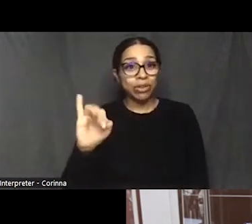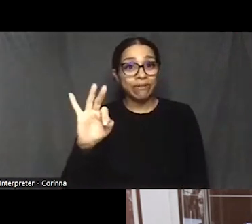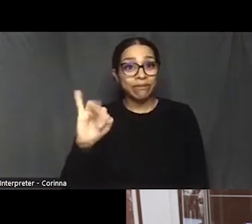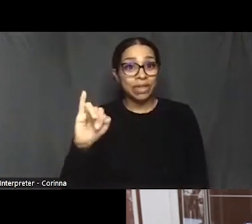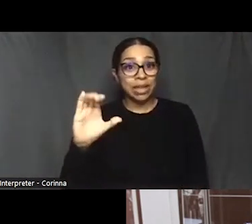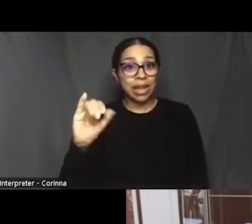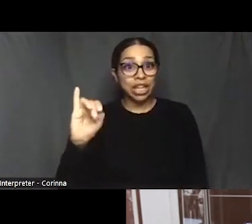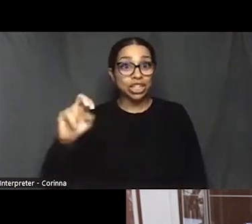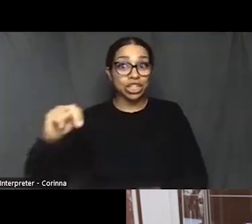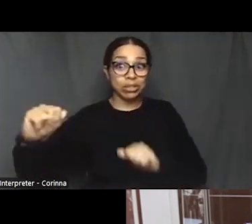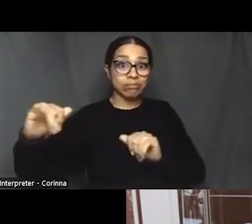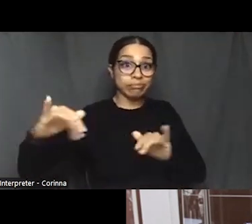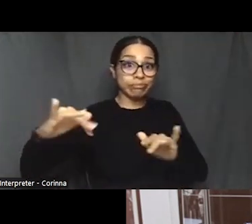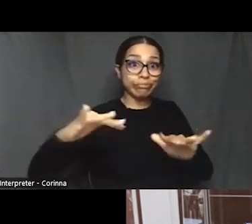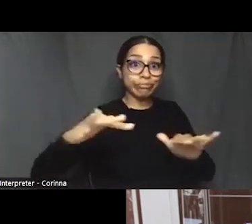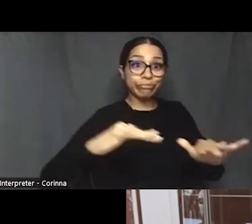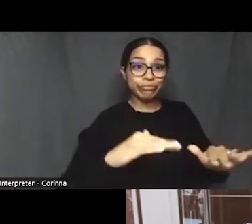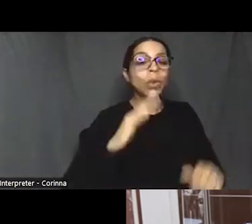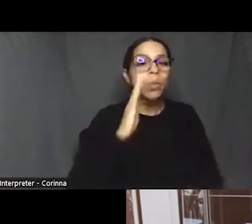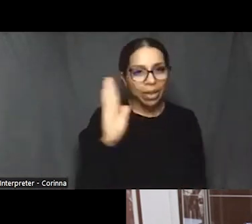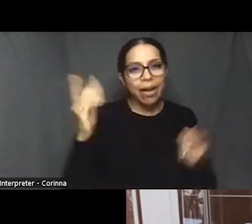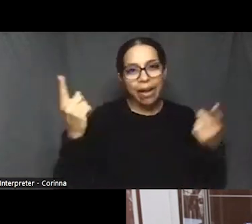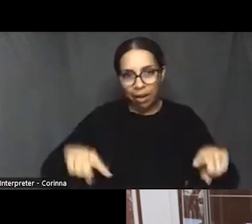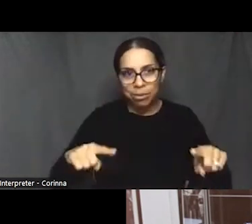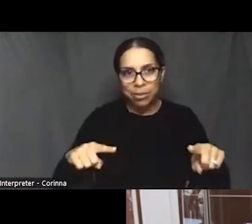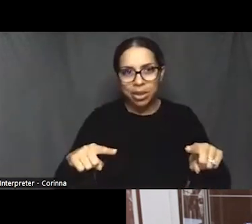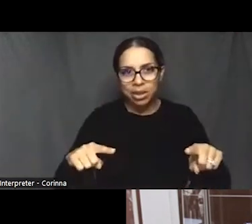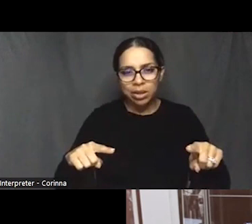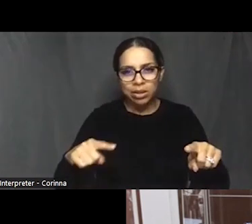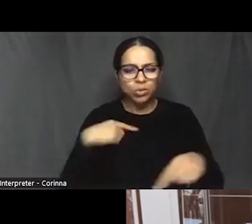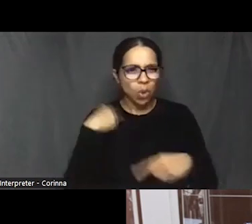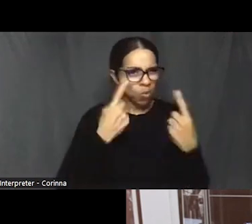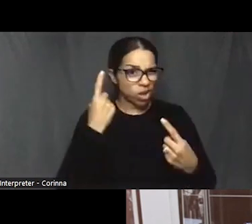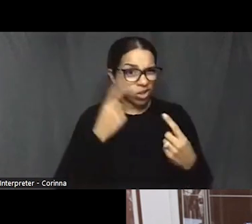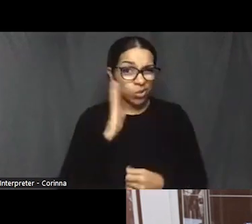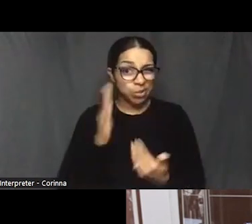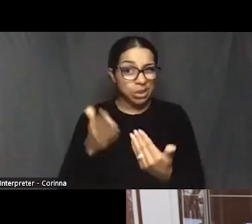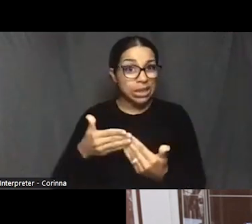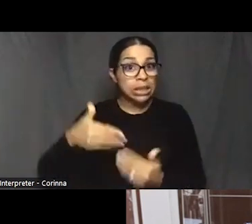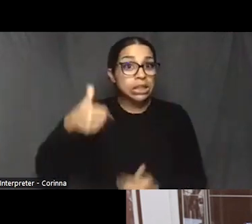And the thing that gets me is I'm wondering, is it going to be easier for them to plant those trees when white people move in?